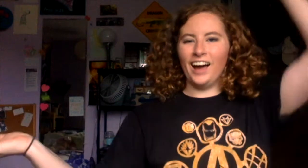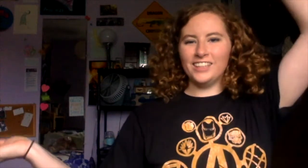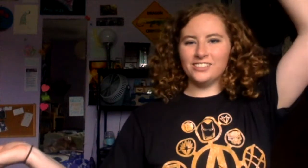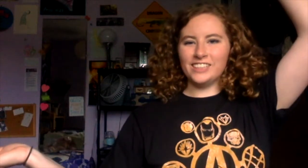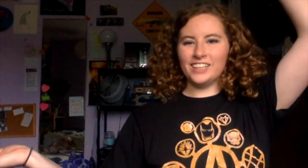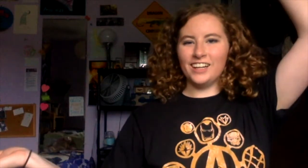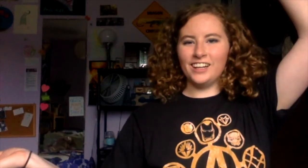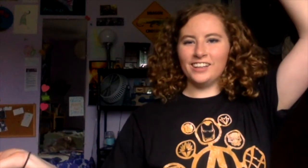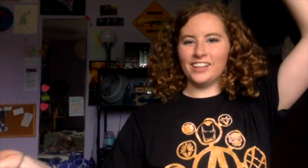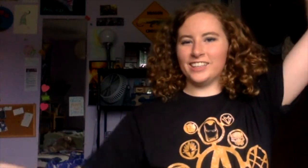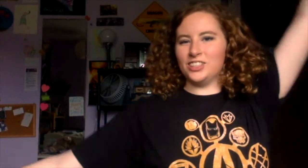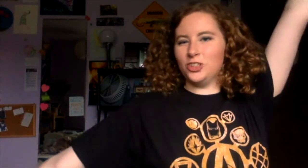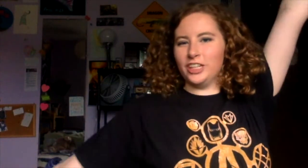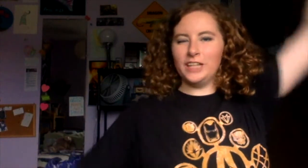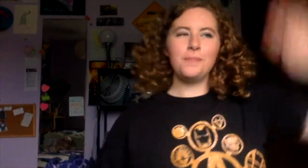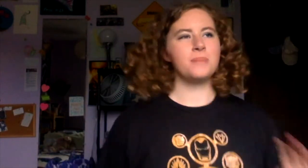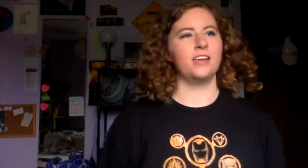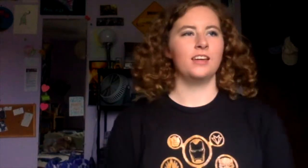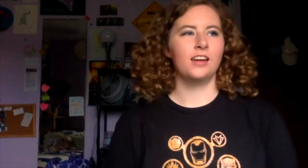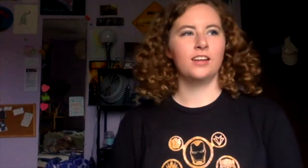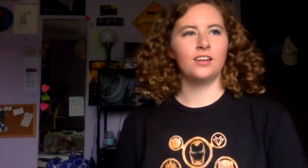Hi Theresa it's Jori!